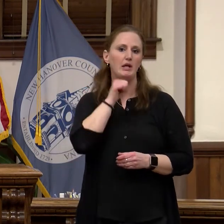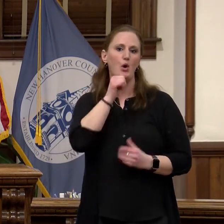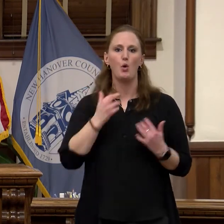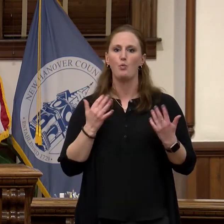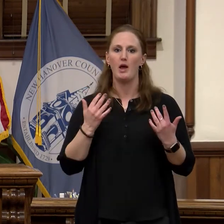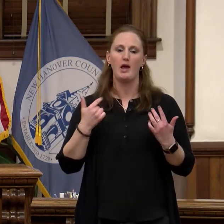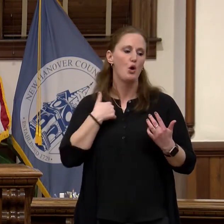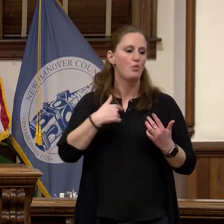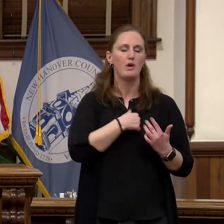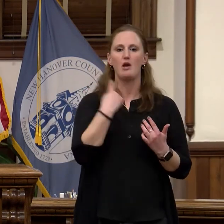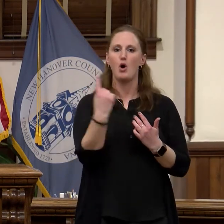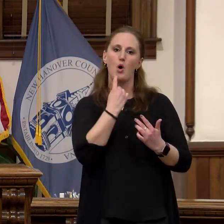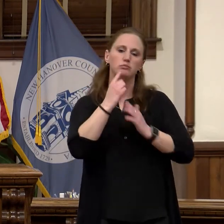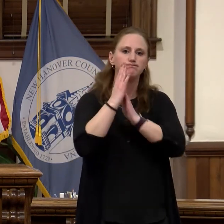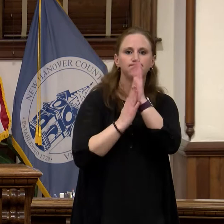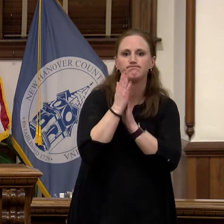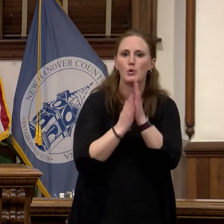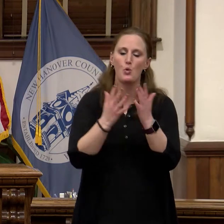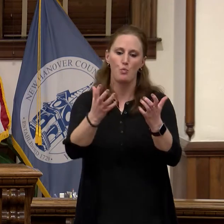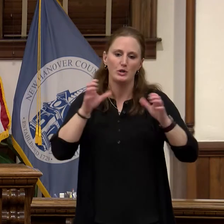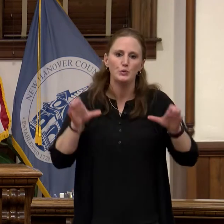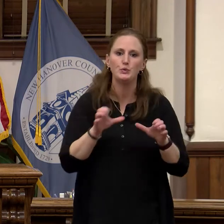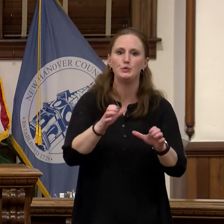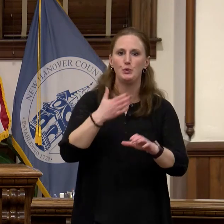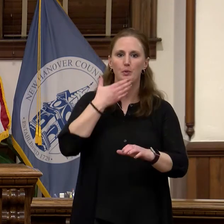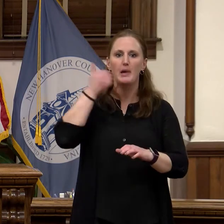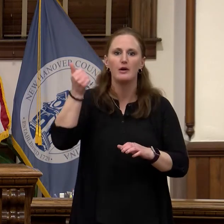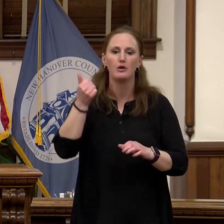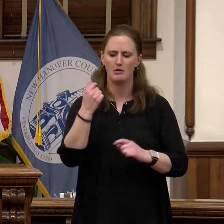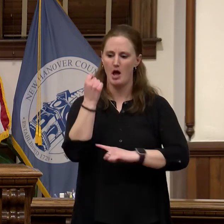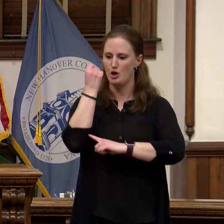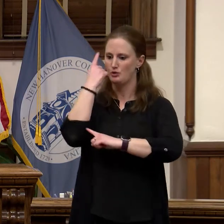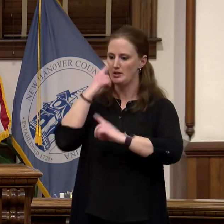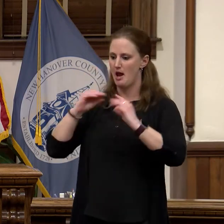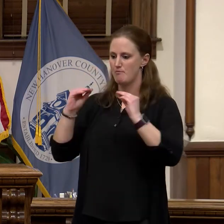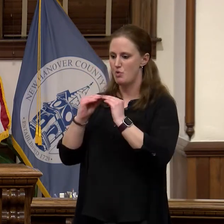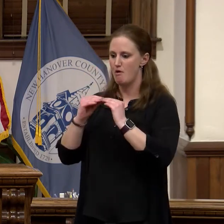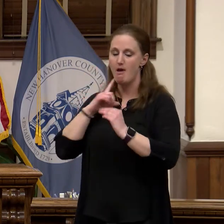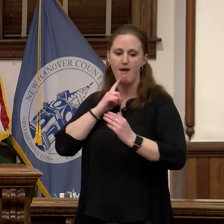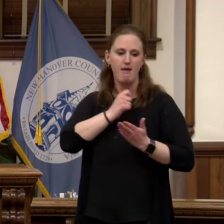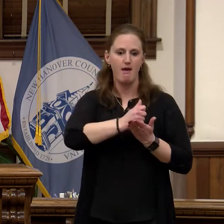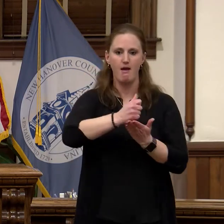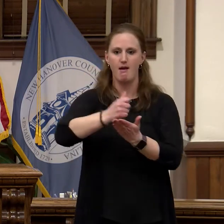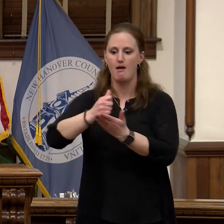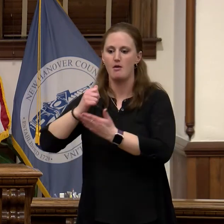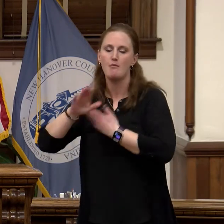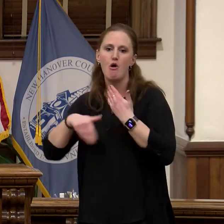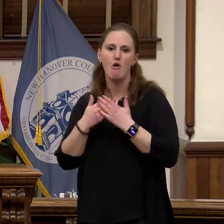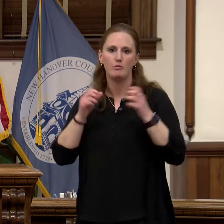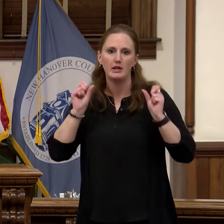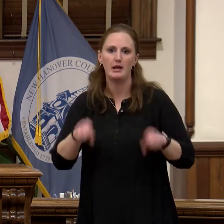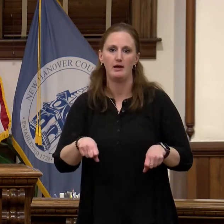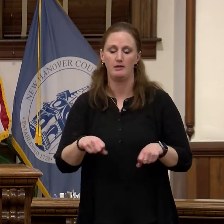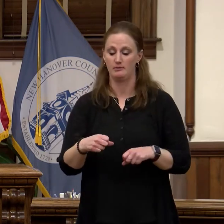understand more and help as many people as we can. In 2019, we continued to